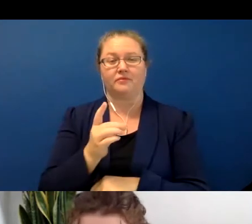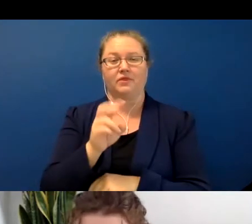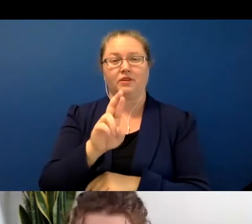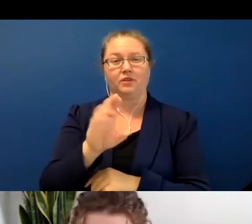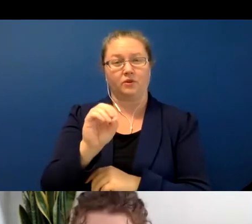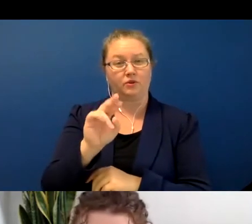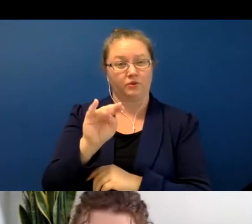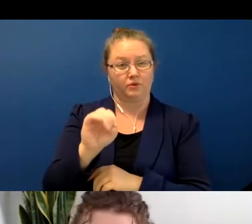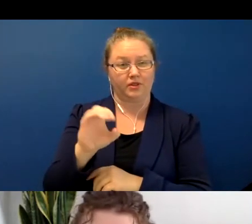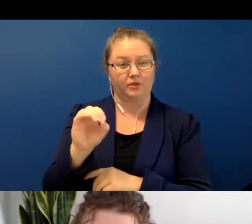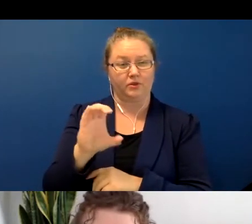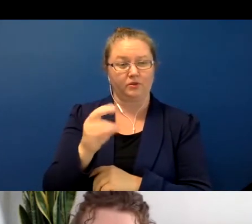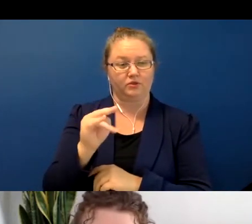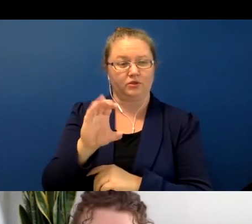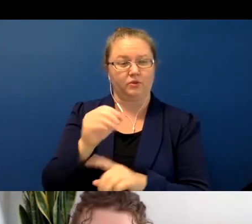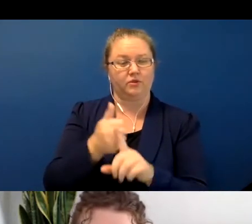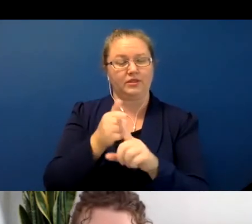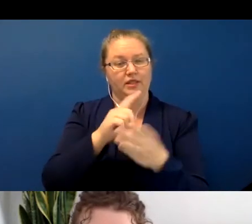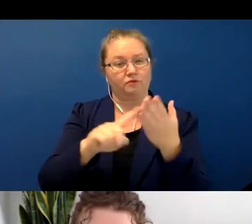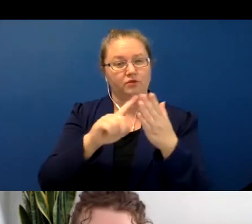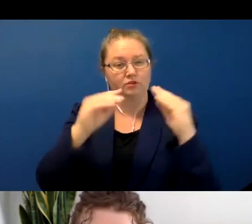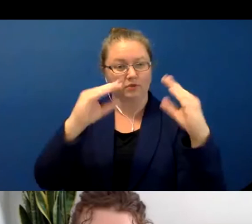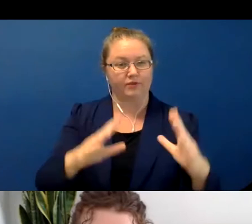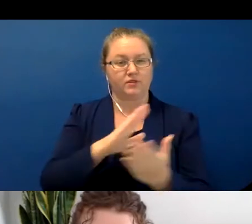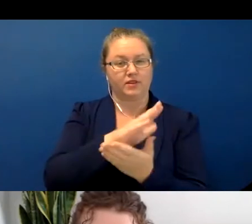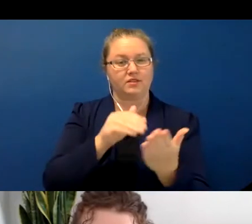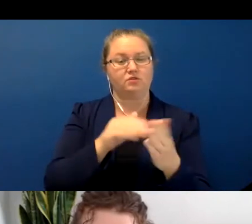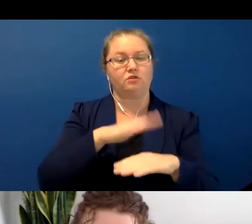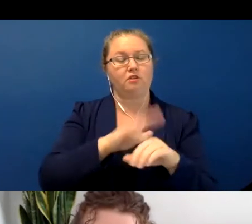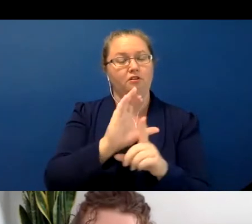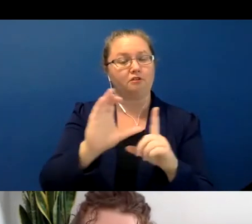a research assistant professor at the enter on Culture and Language in the National Technical